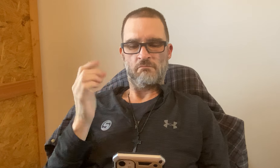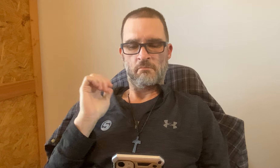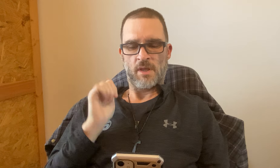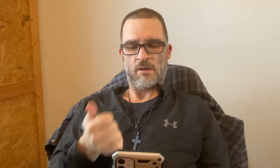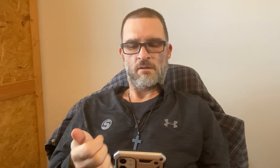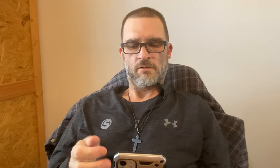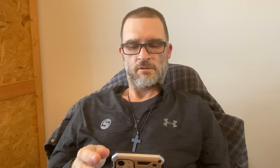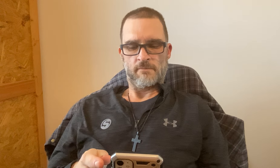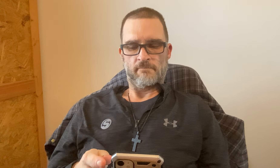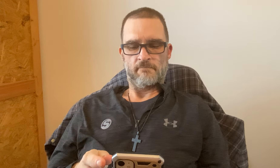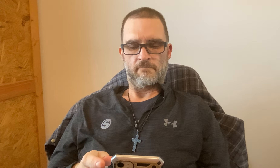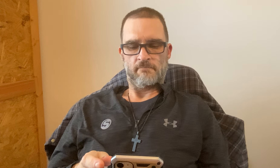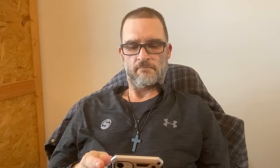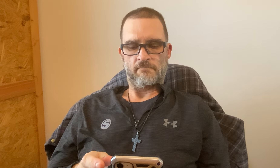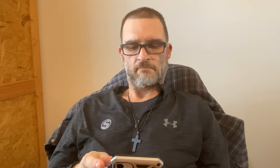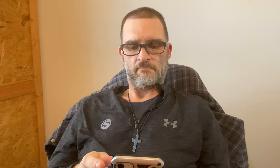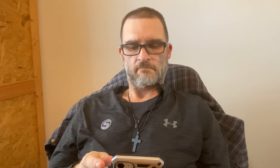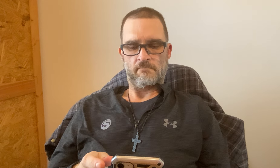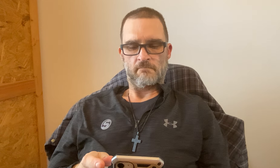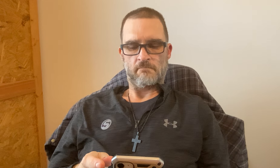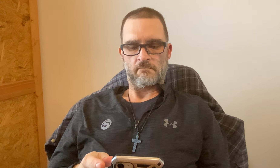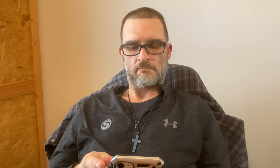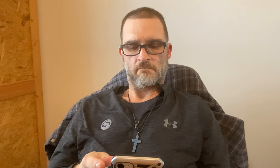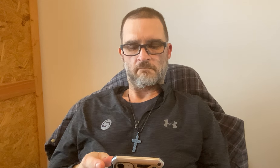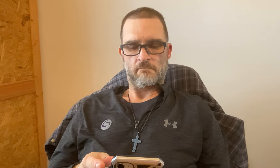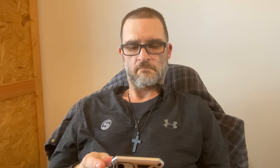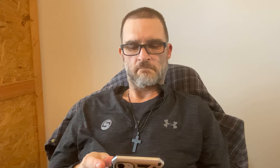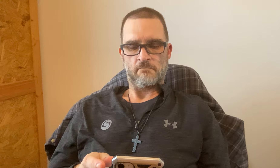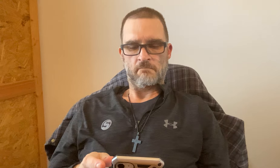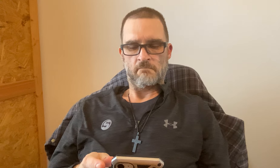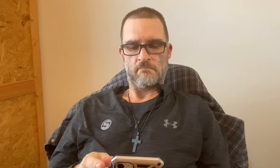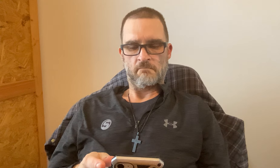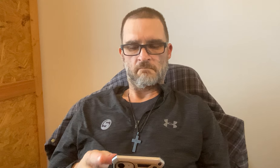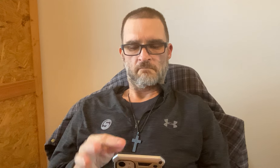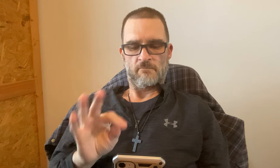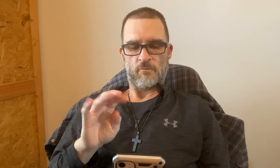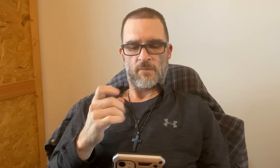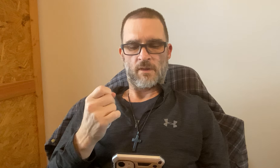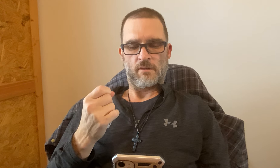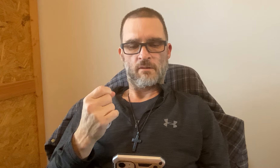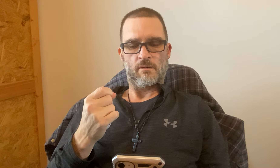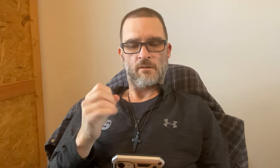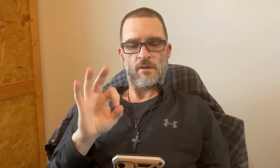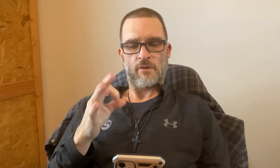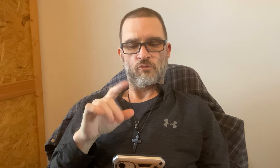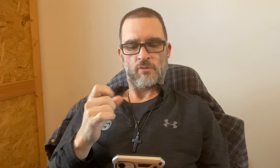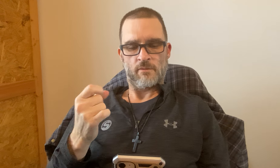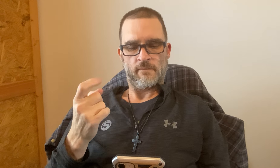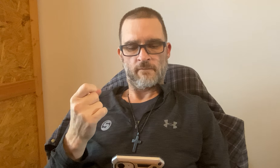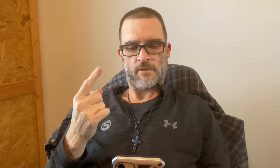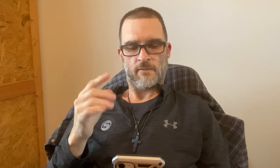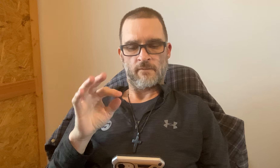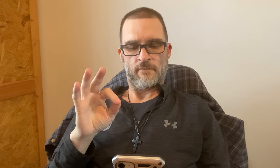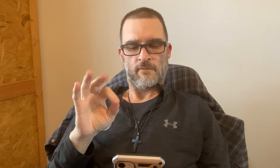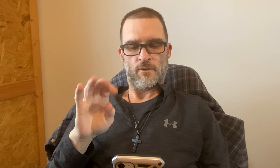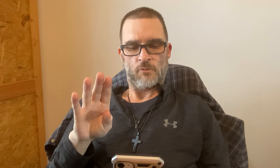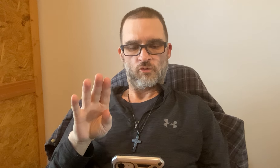January 2nd and 4th -- it's passed. February 9 - 11